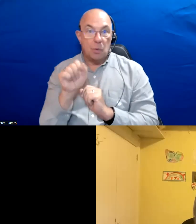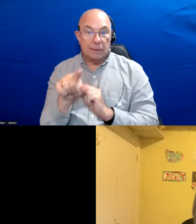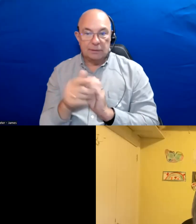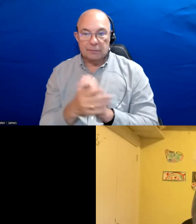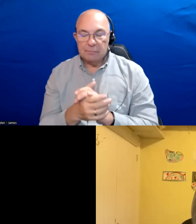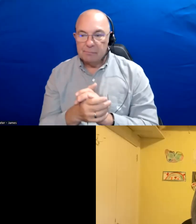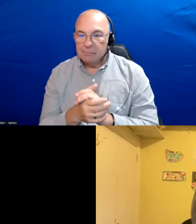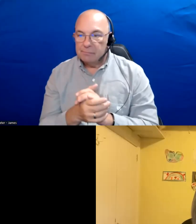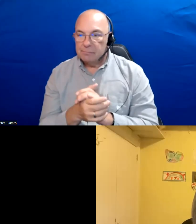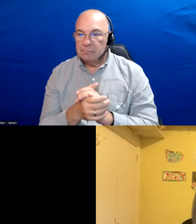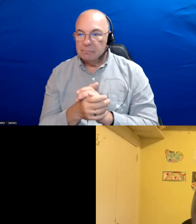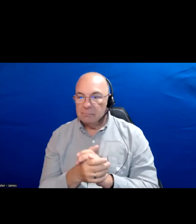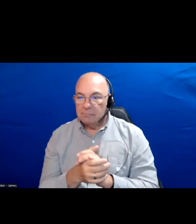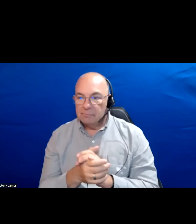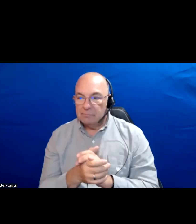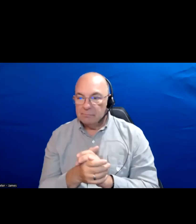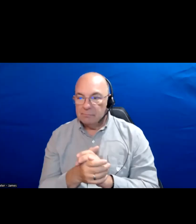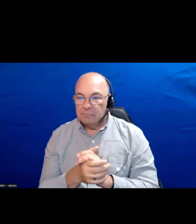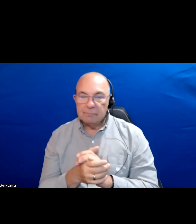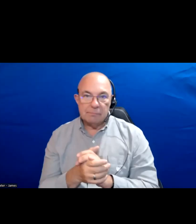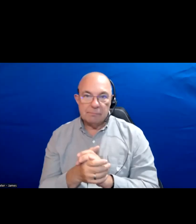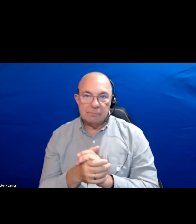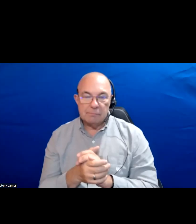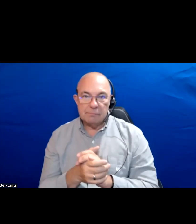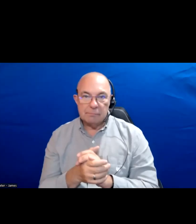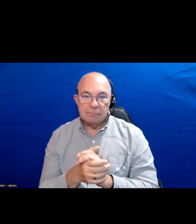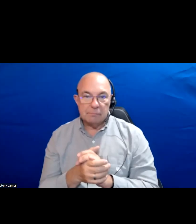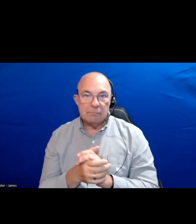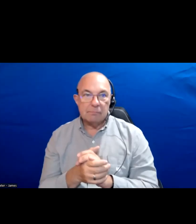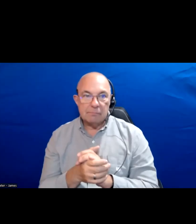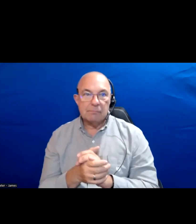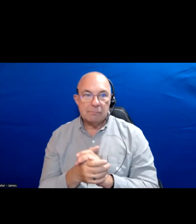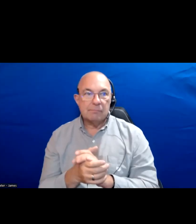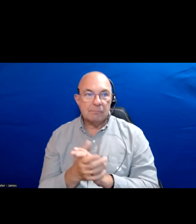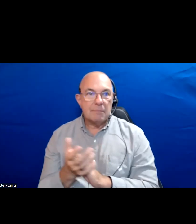Okay, great. There was a great question.